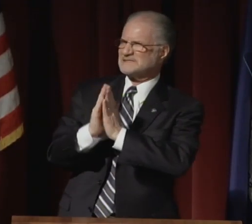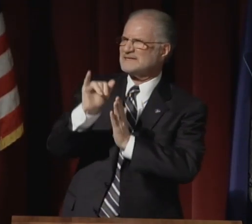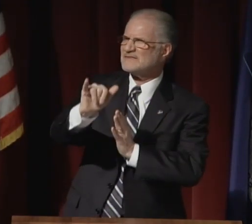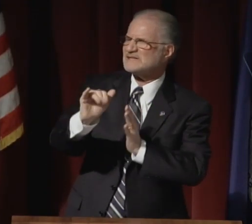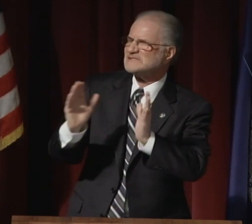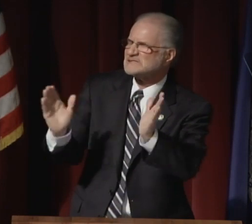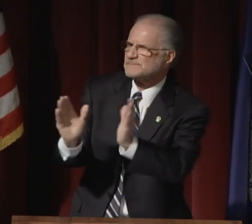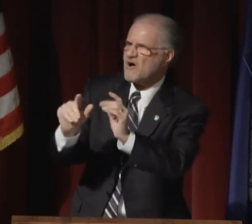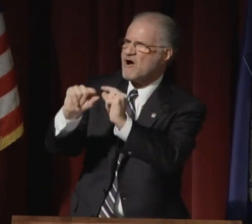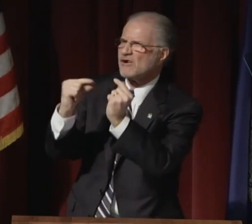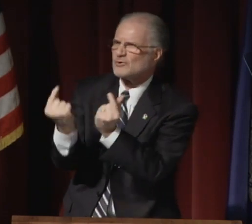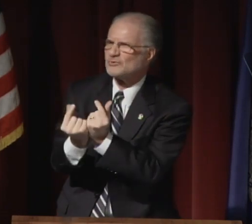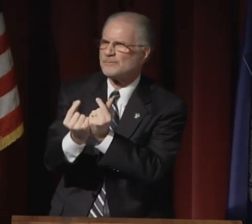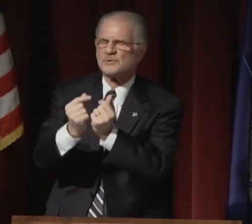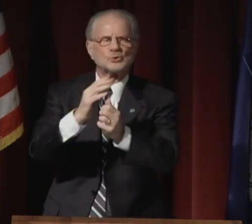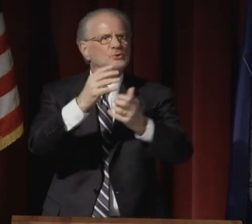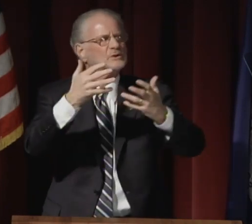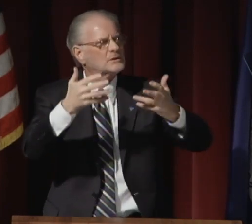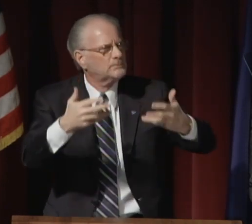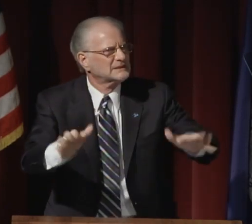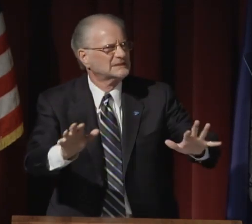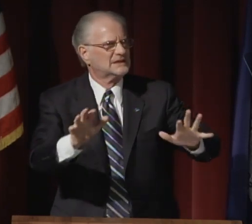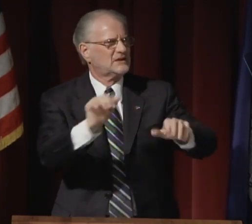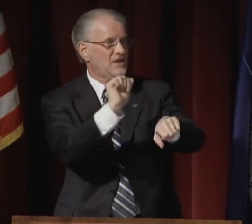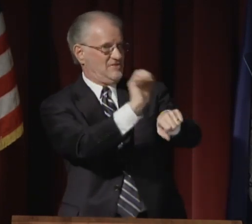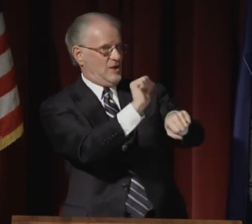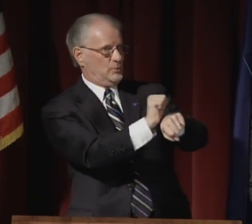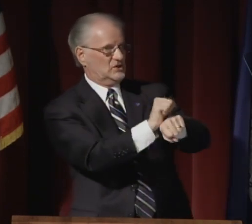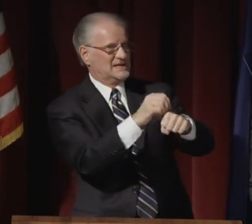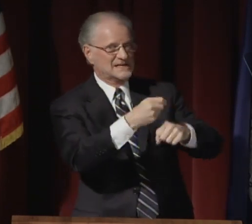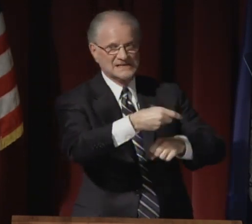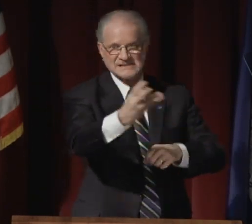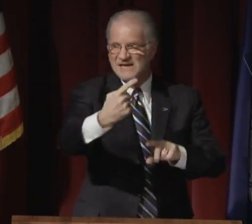We will ask this small group